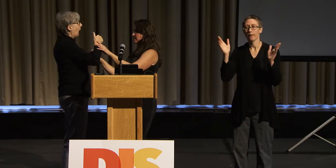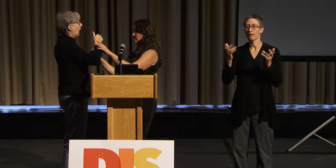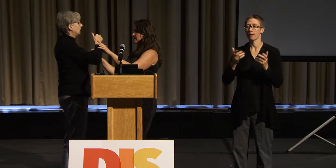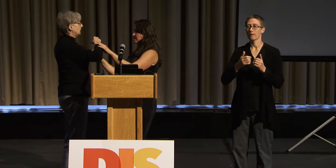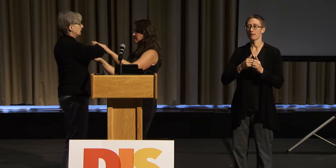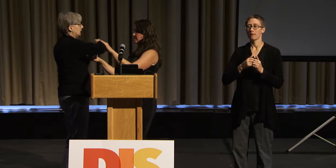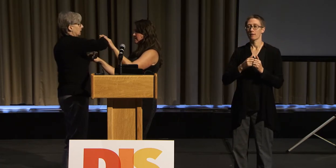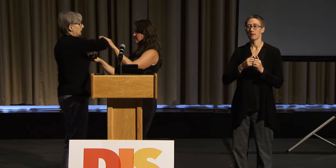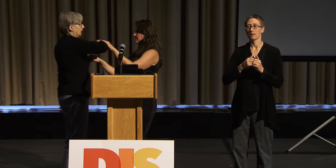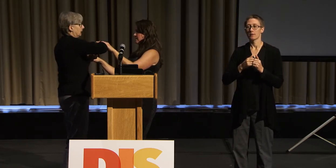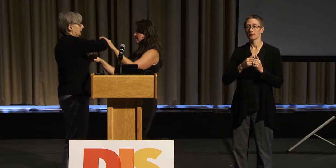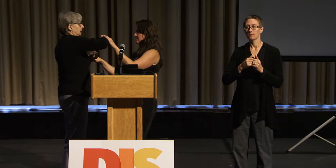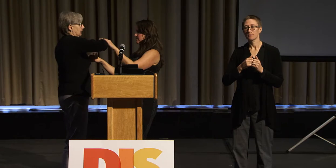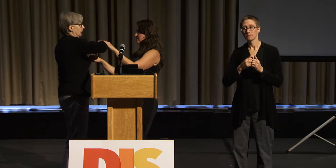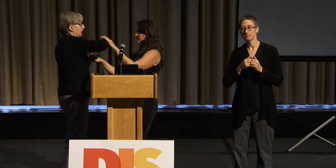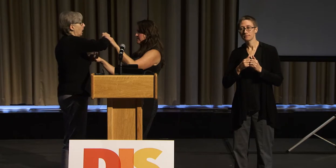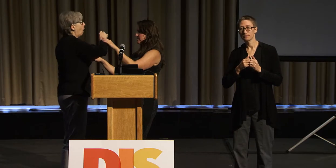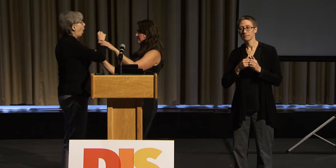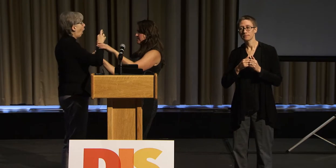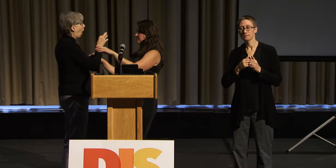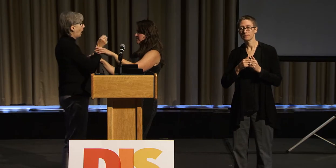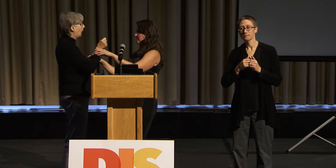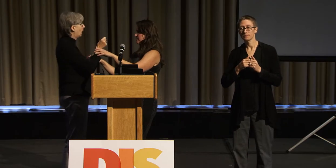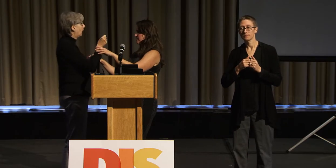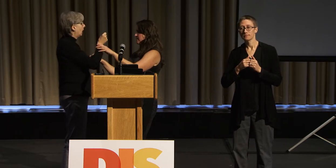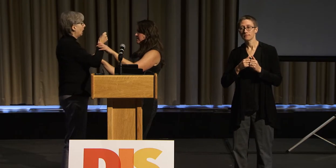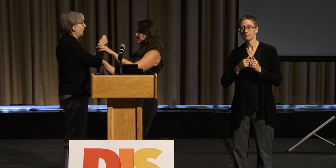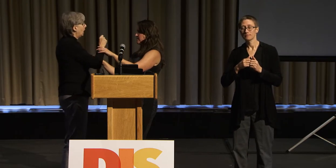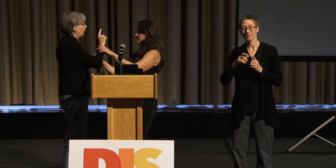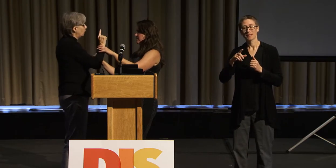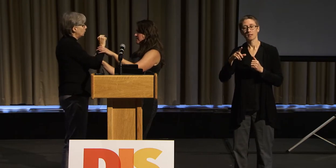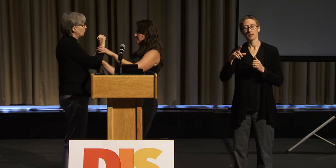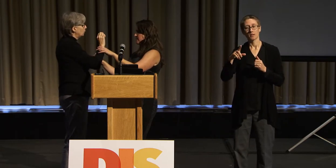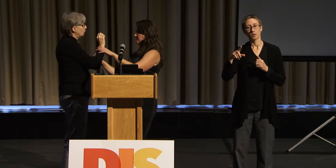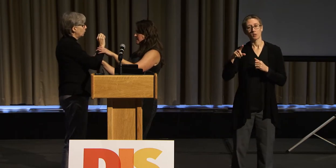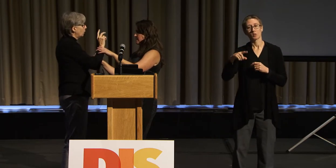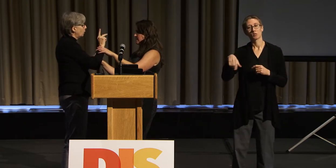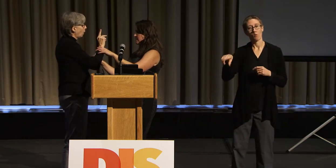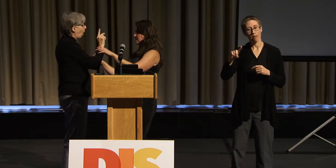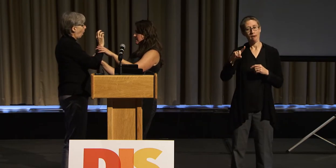that were tokenized for being those unicorns of disabled folks in the opera?